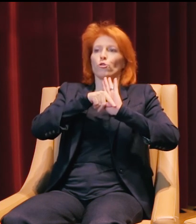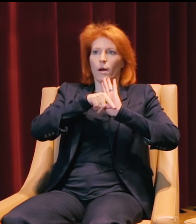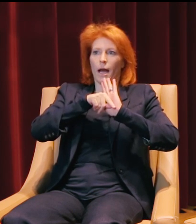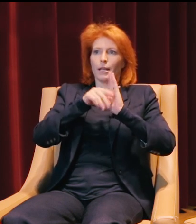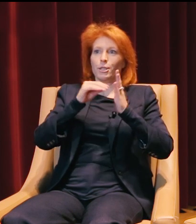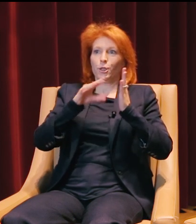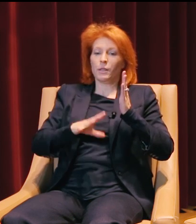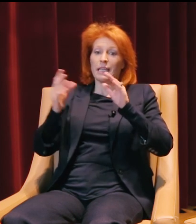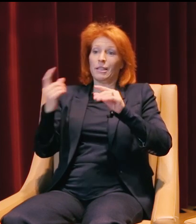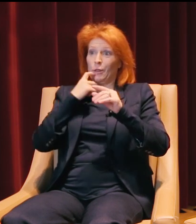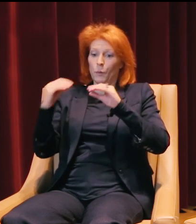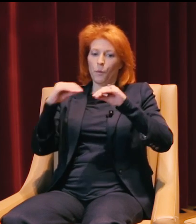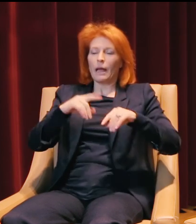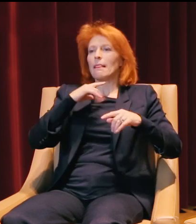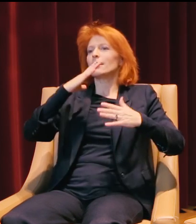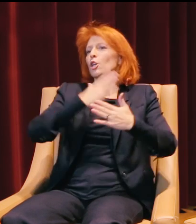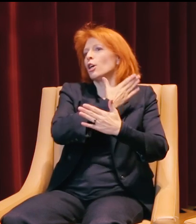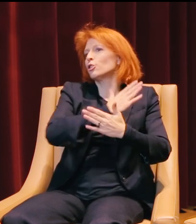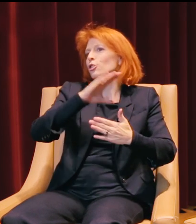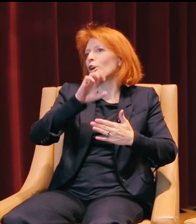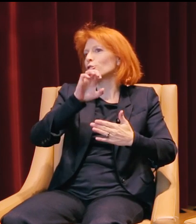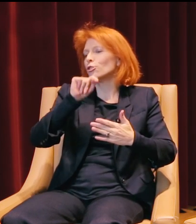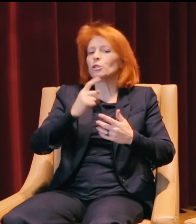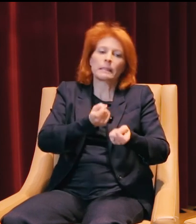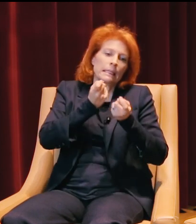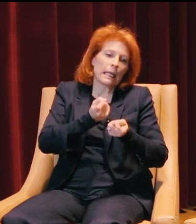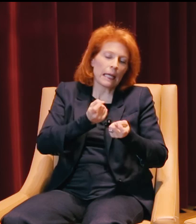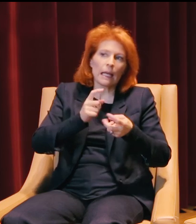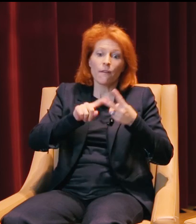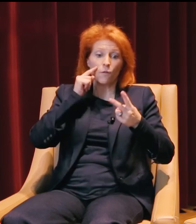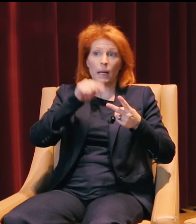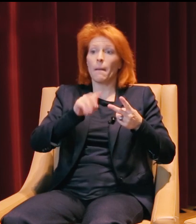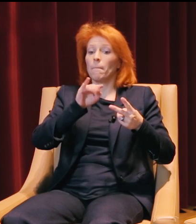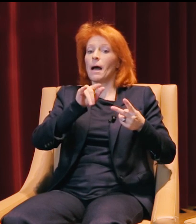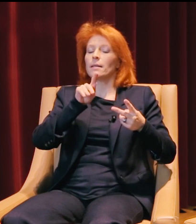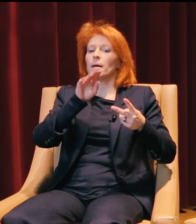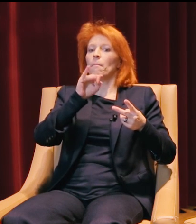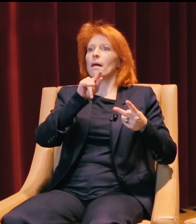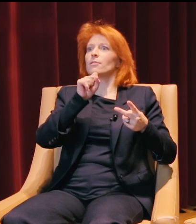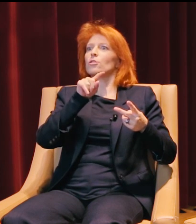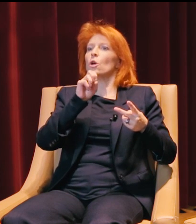And when he moved here, he likes concerts, he likes to ski, and so for him Milestone becomes an incredible resource